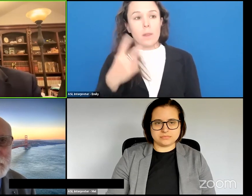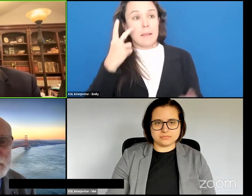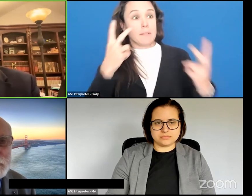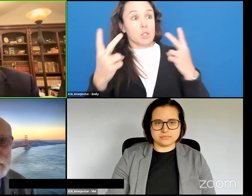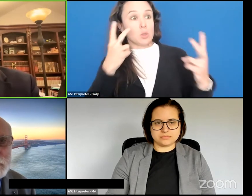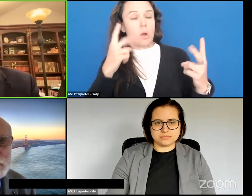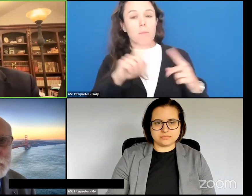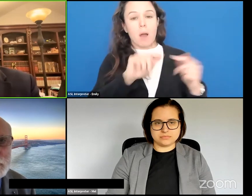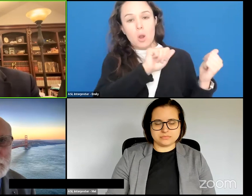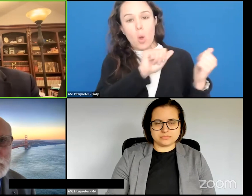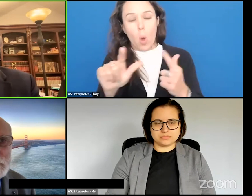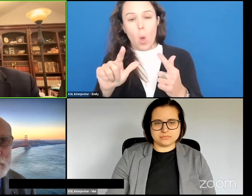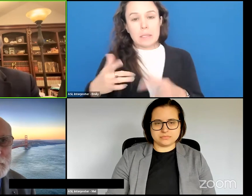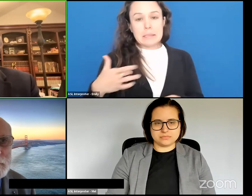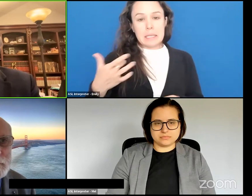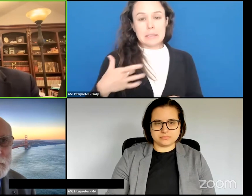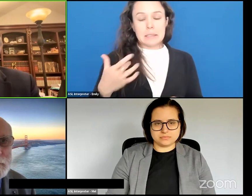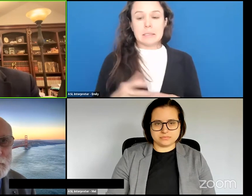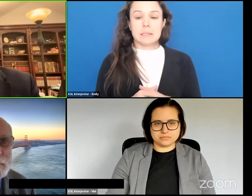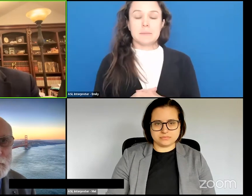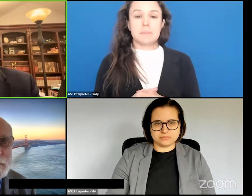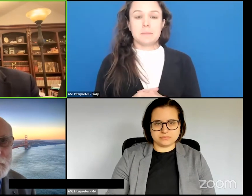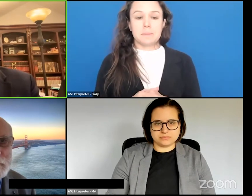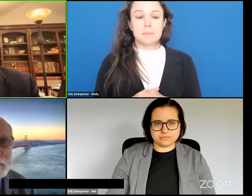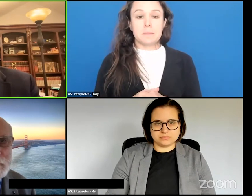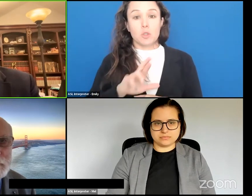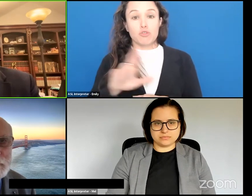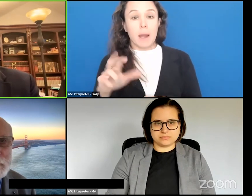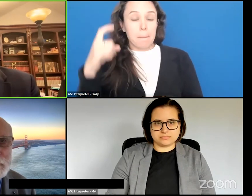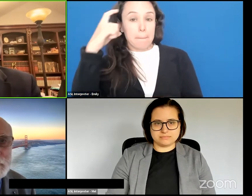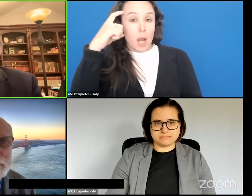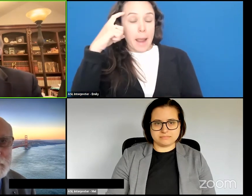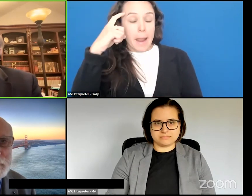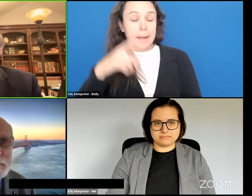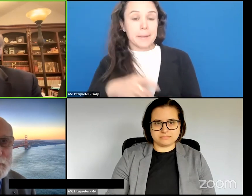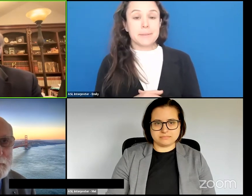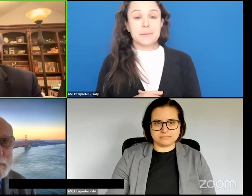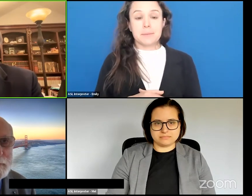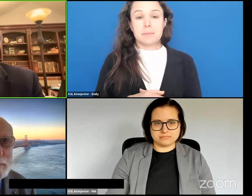We're going to be looking at direct brain interfaces and all I have to say about that